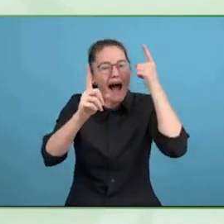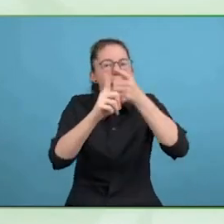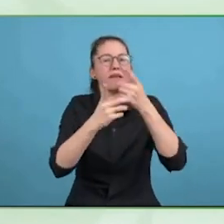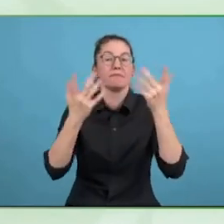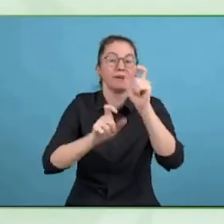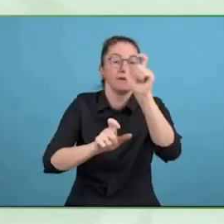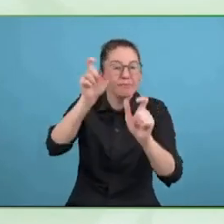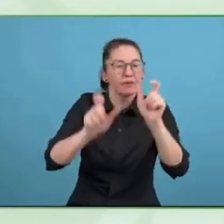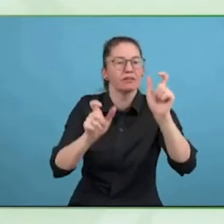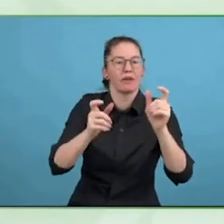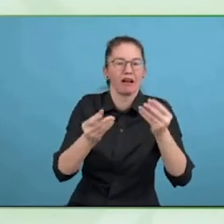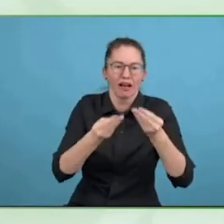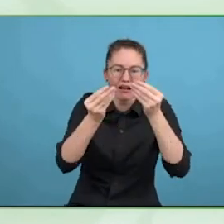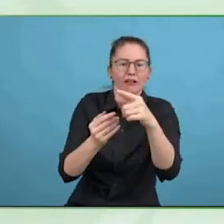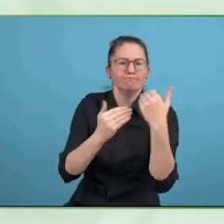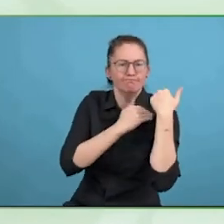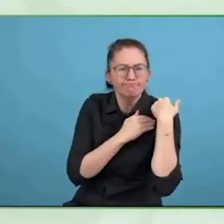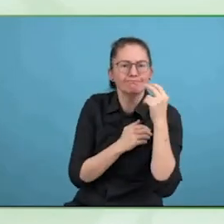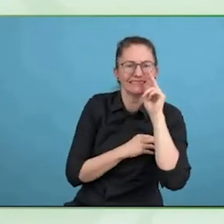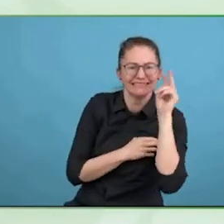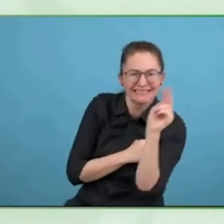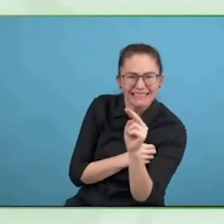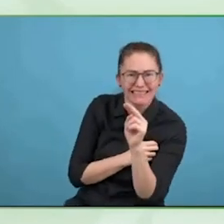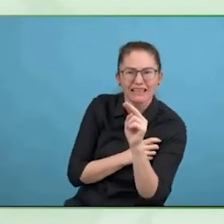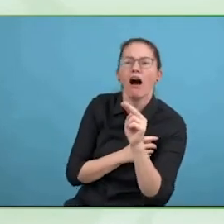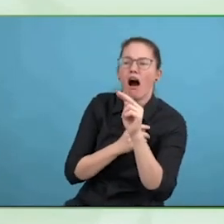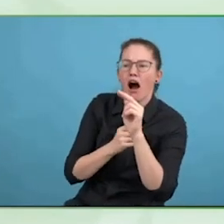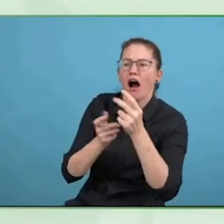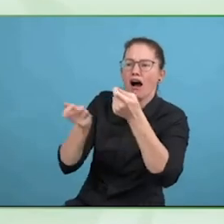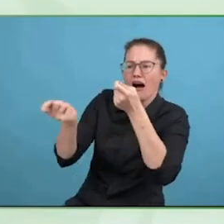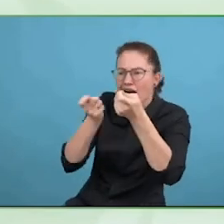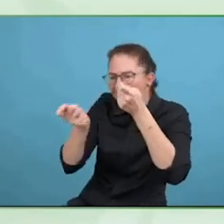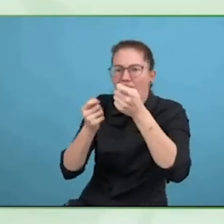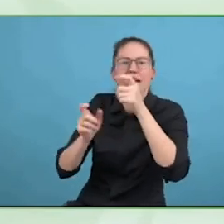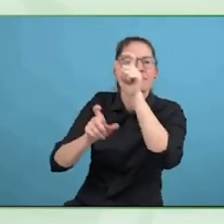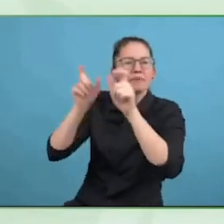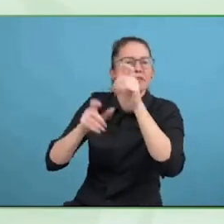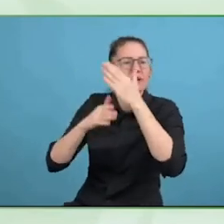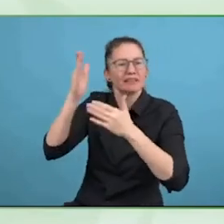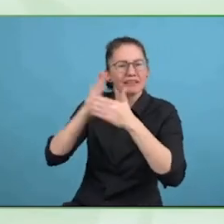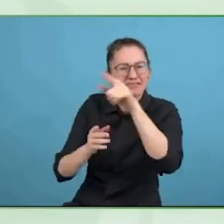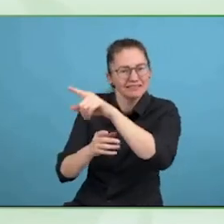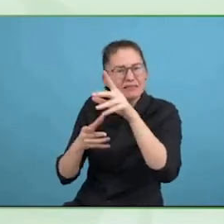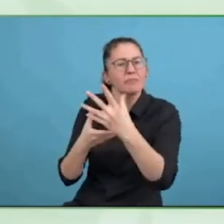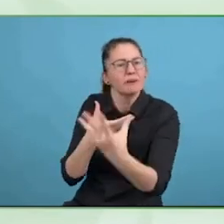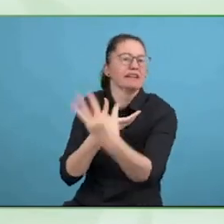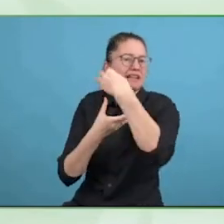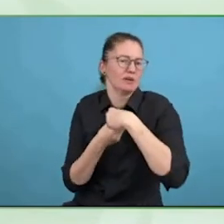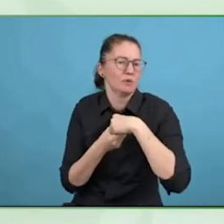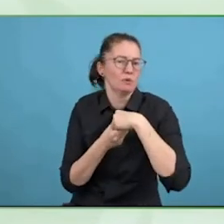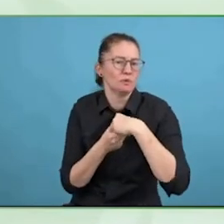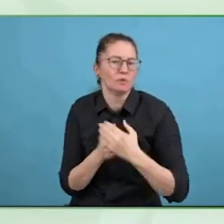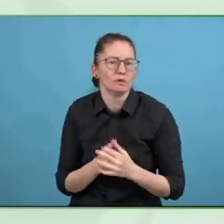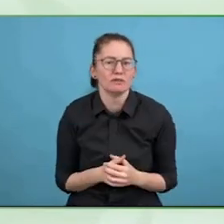culturally different countries react to the same questions and react to actually quite similar answers.